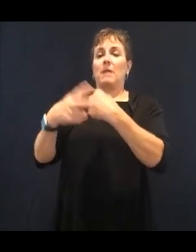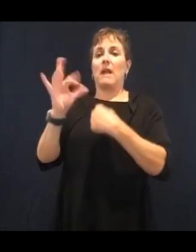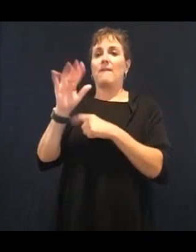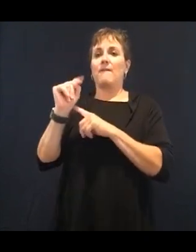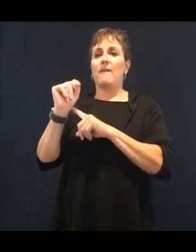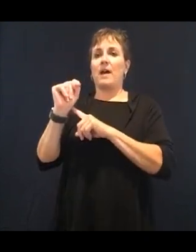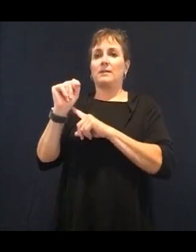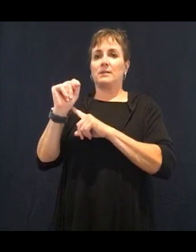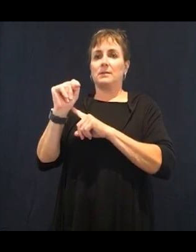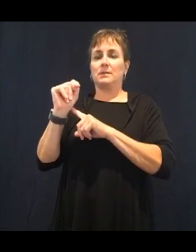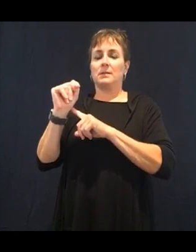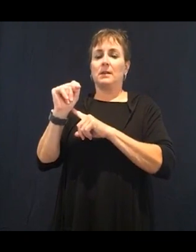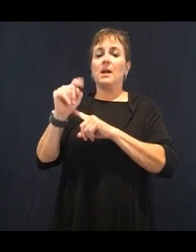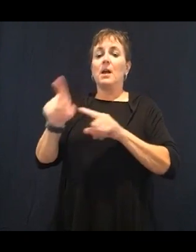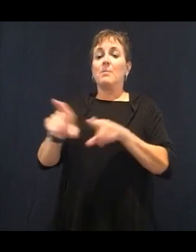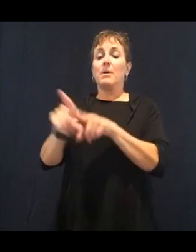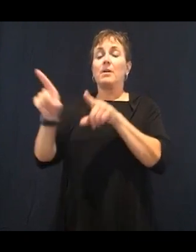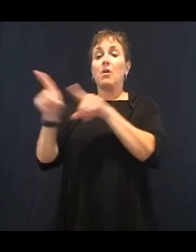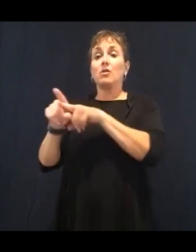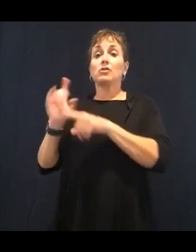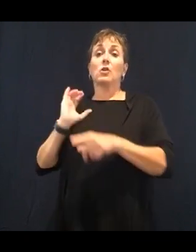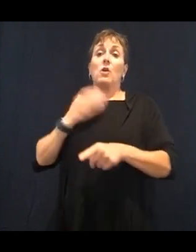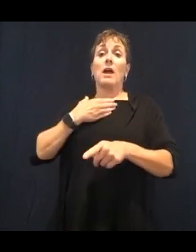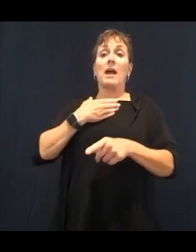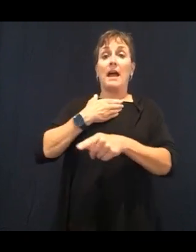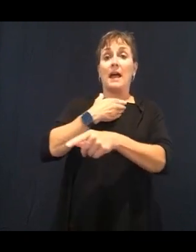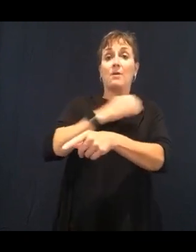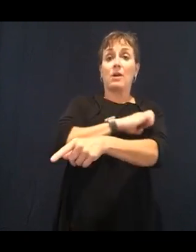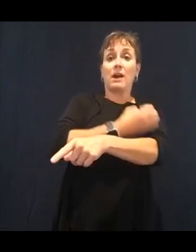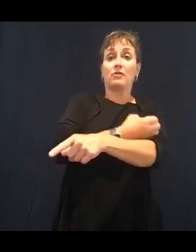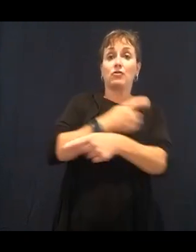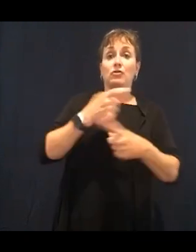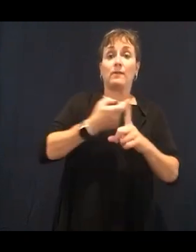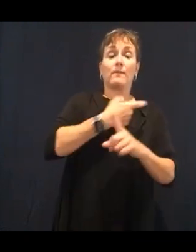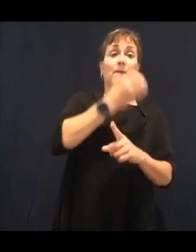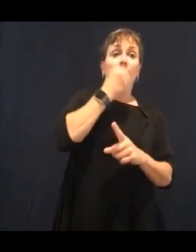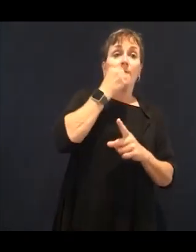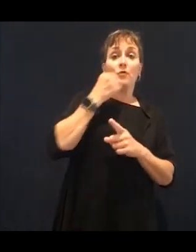So what we want to do is you want to keep our hormones balanced. So we want